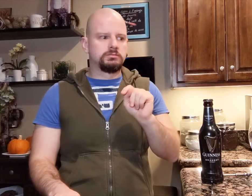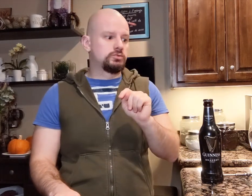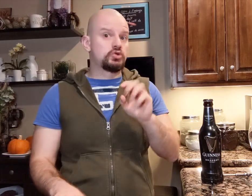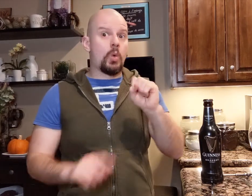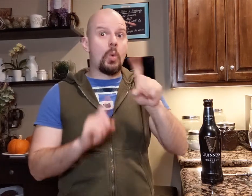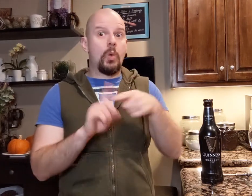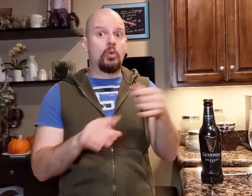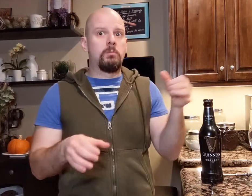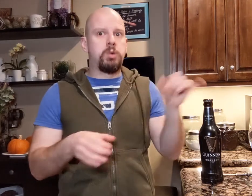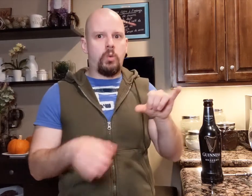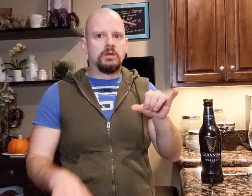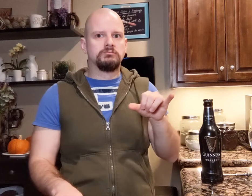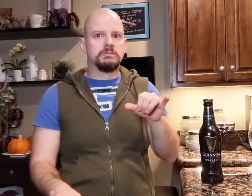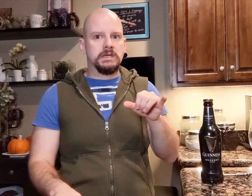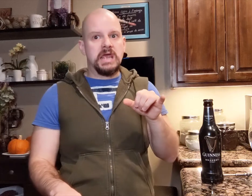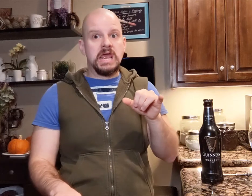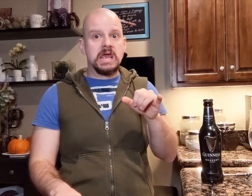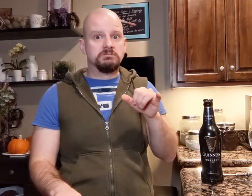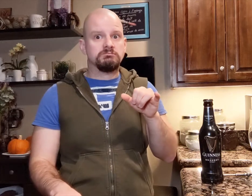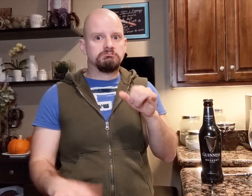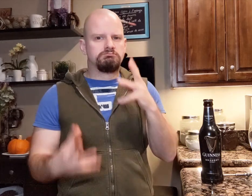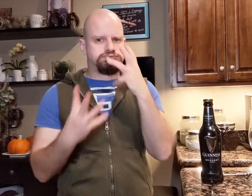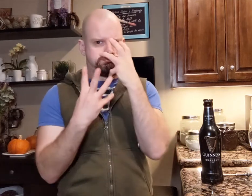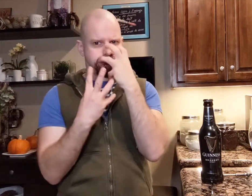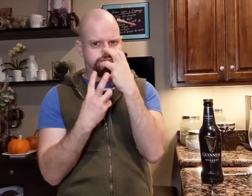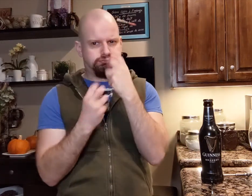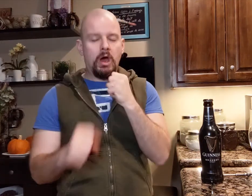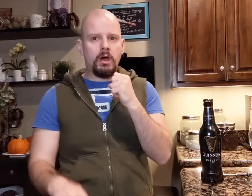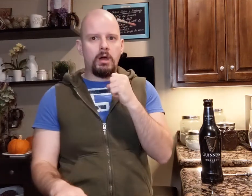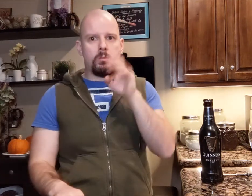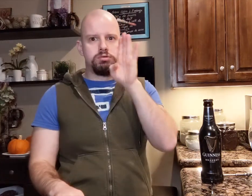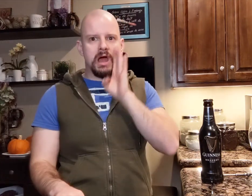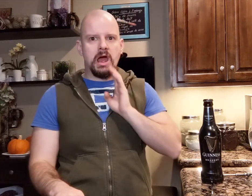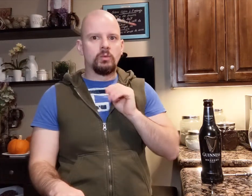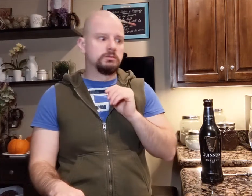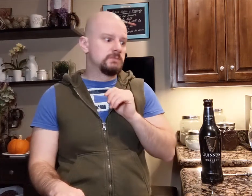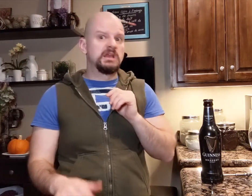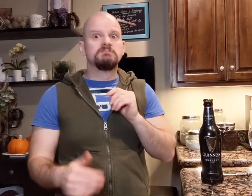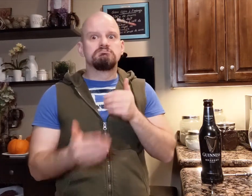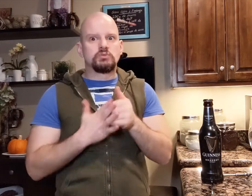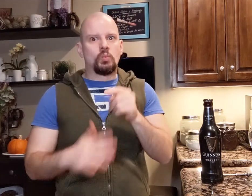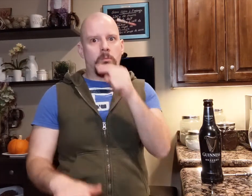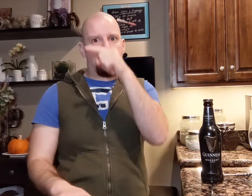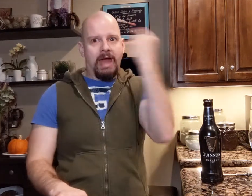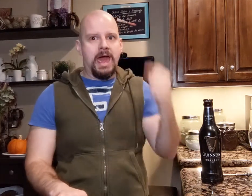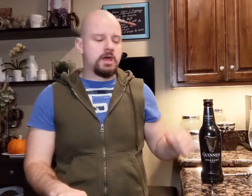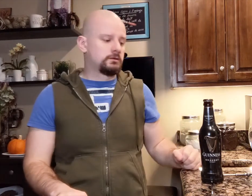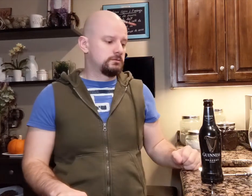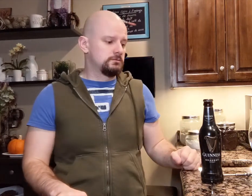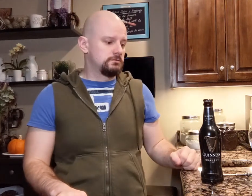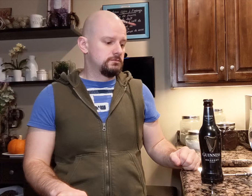When you pour, you'll see very dark brown. It's almost black.